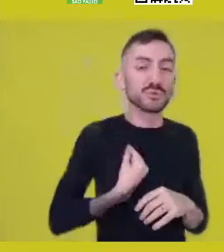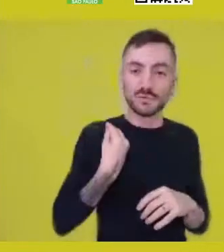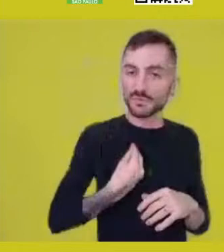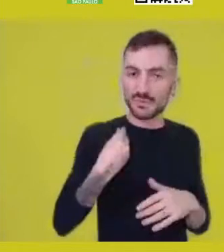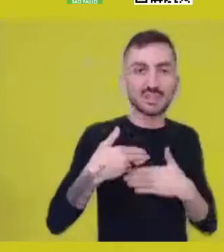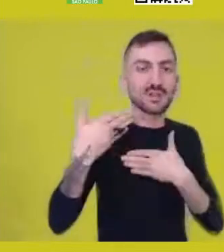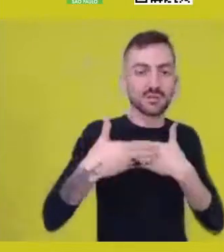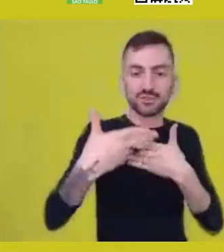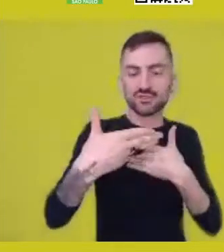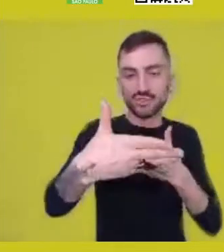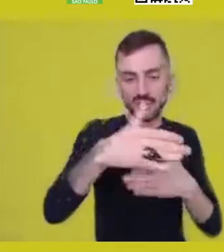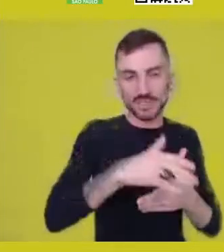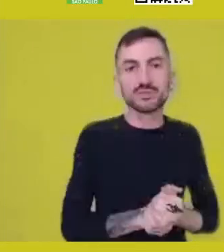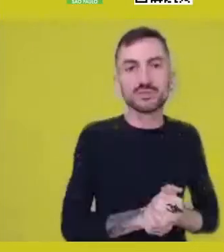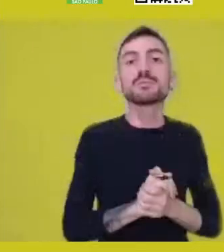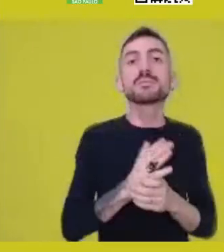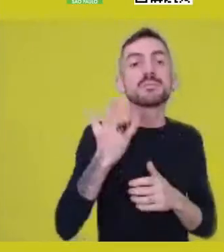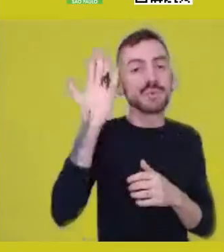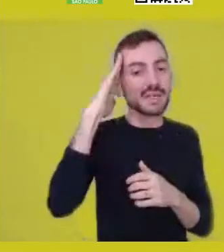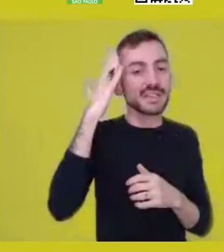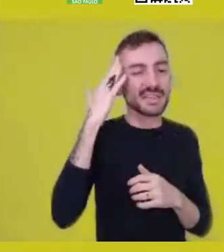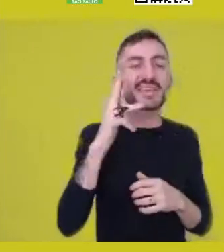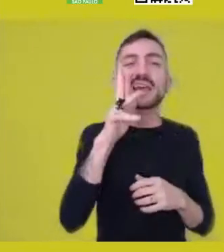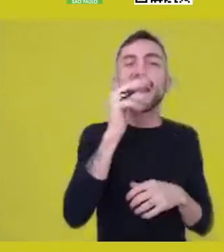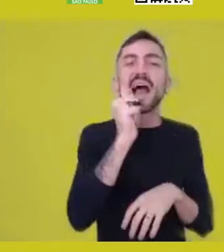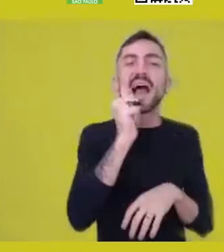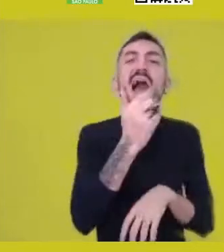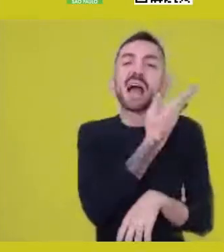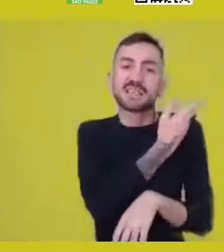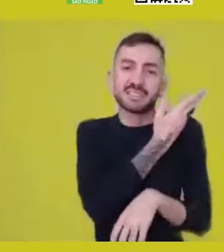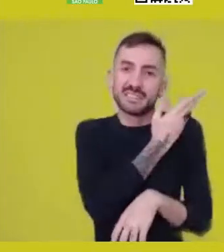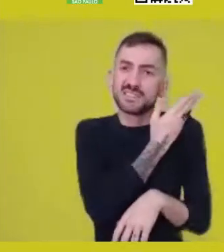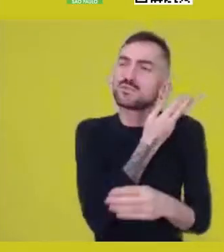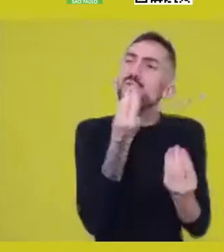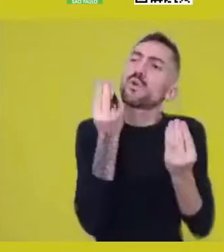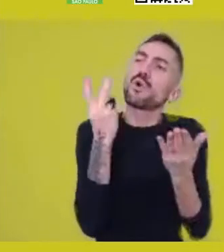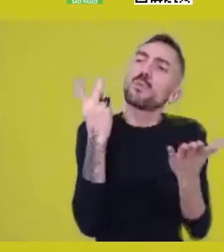understanding the dynamics of racism, try to build strategies